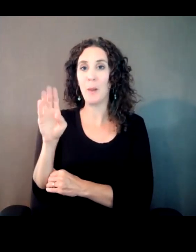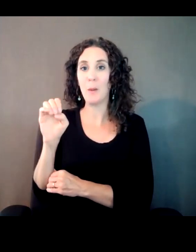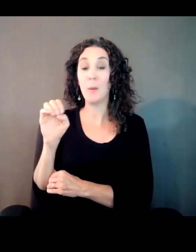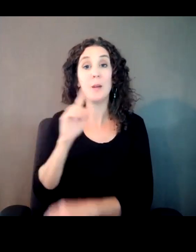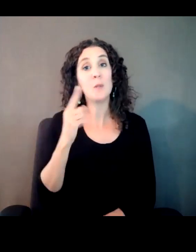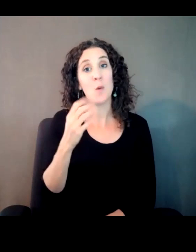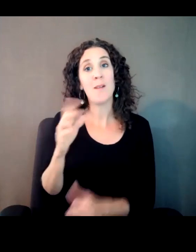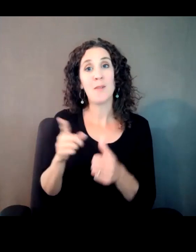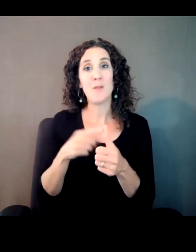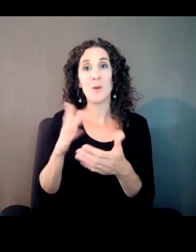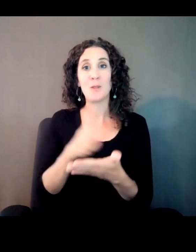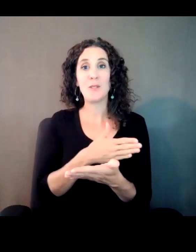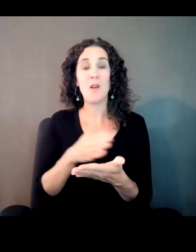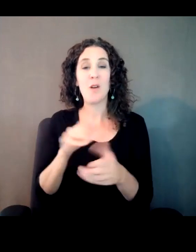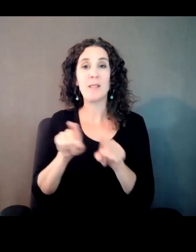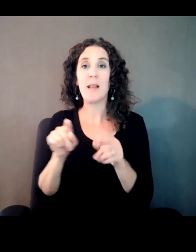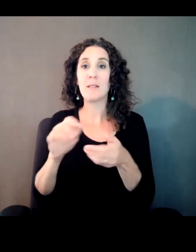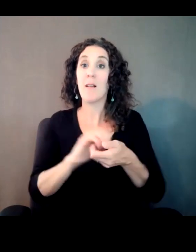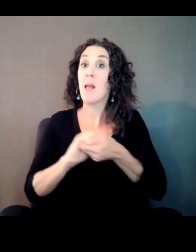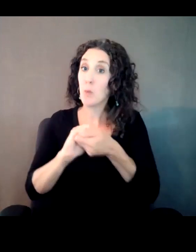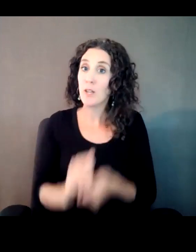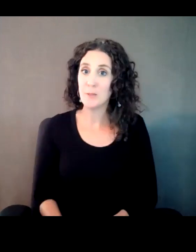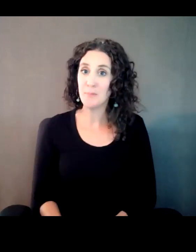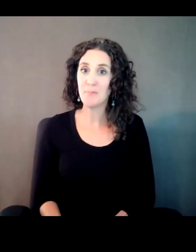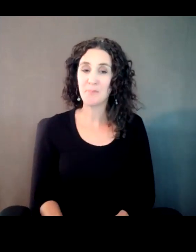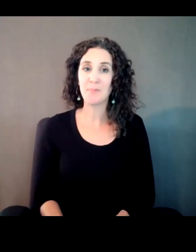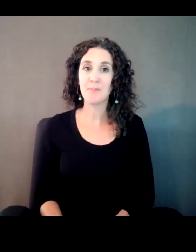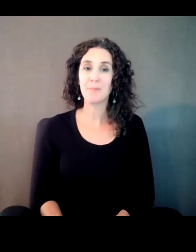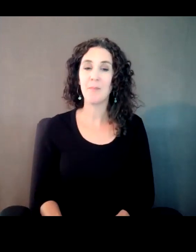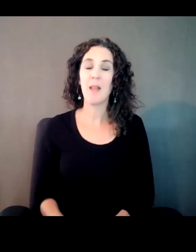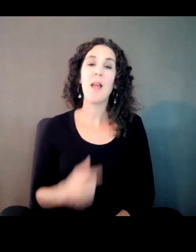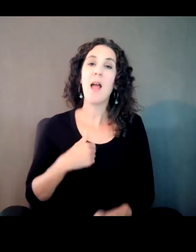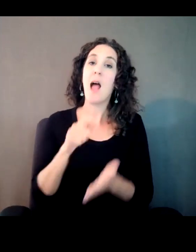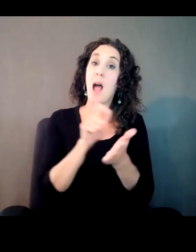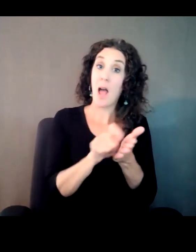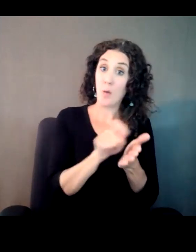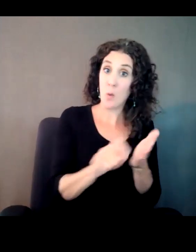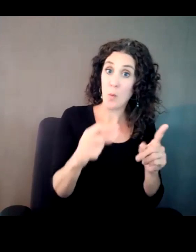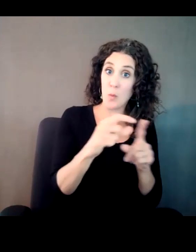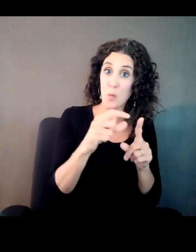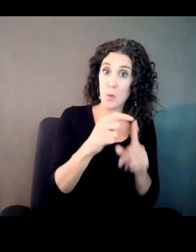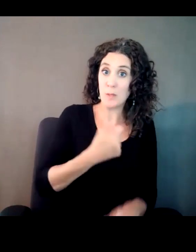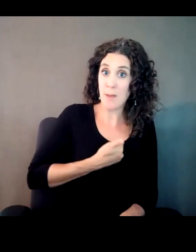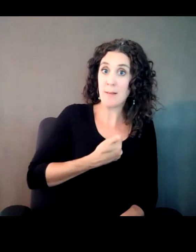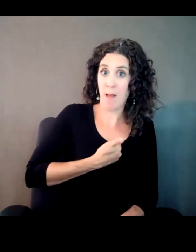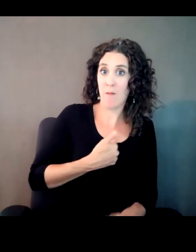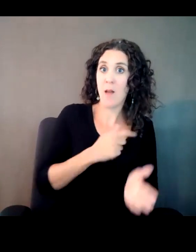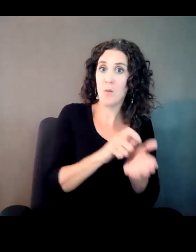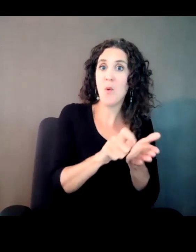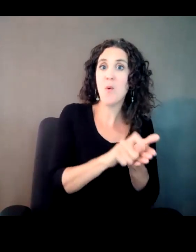as a collaboration. And where I wrote lyrics. And there was a